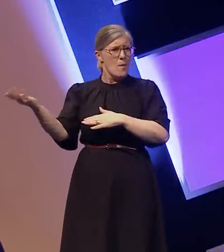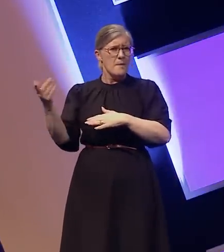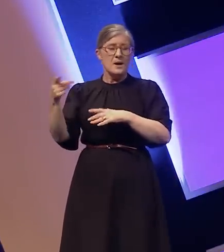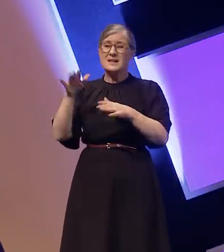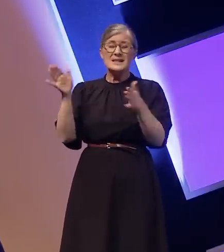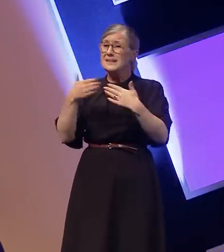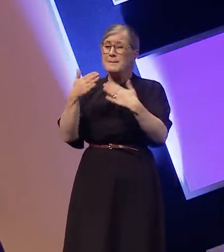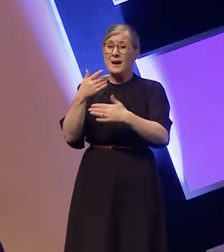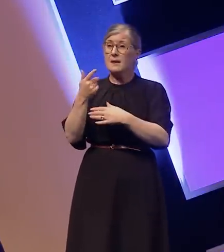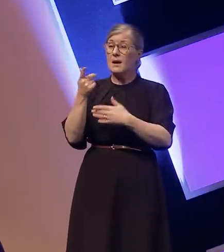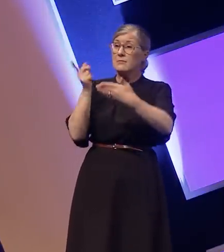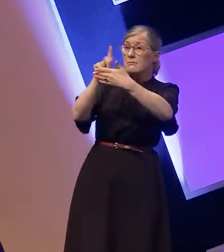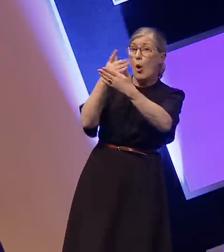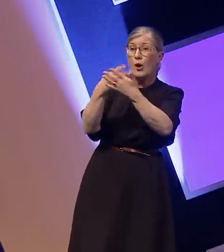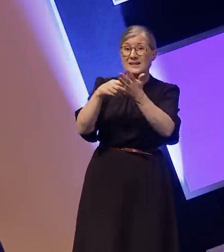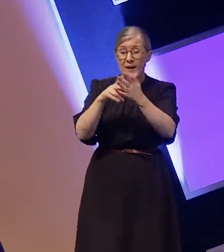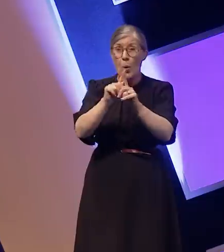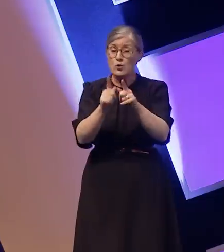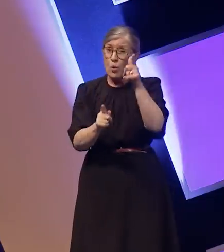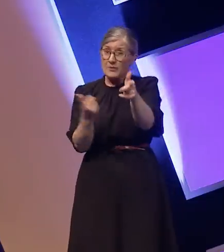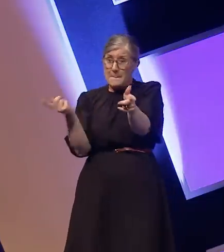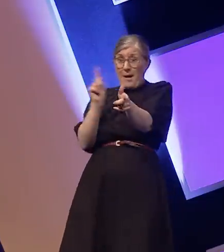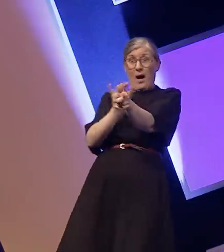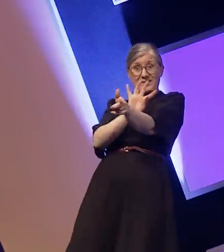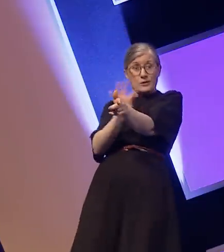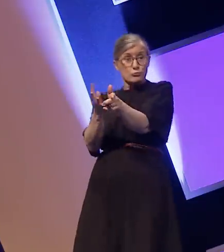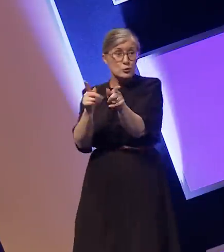Remember when I said it's not nice to realize that my presence is a token?